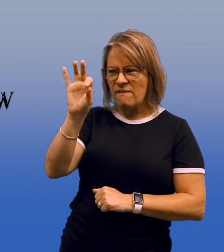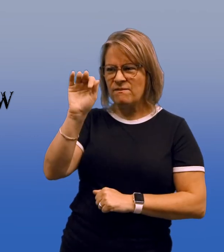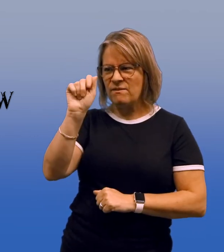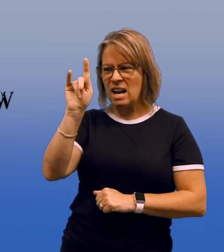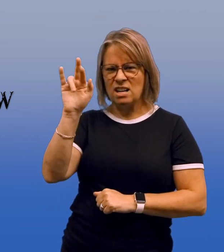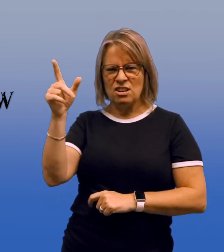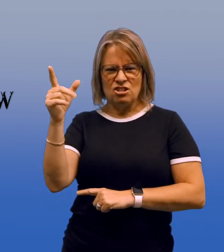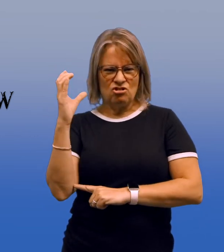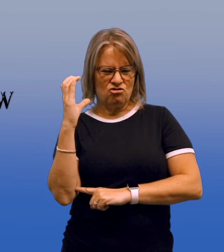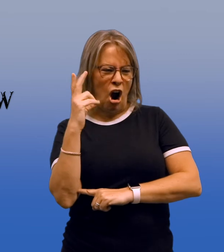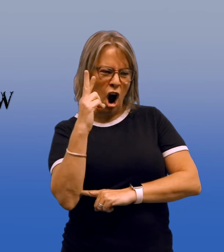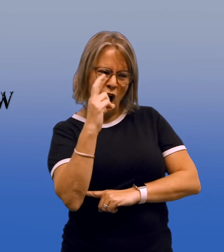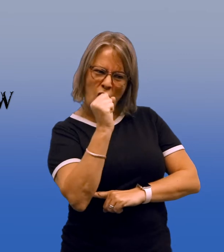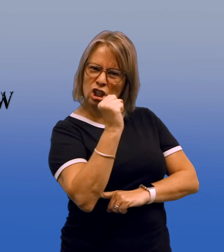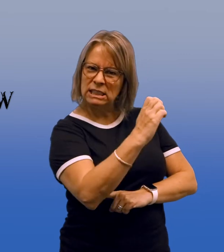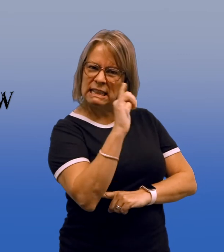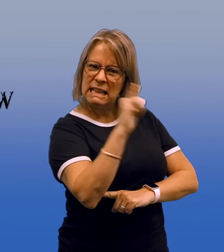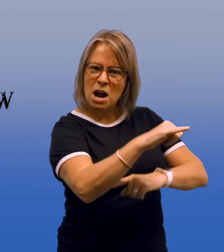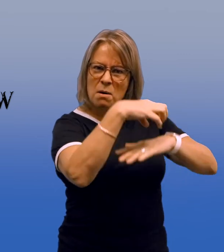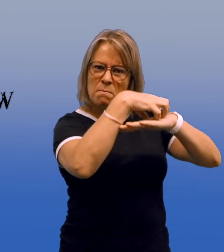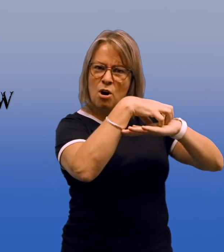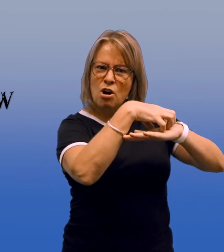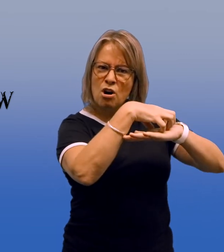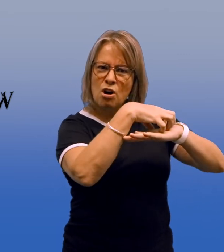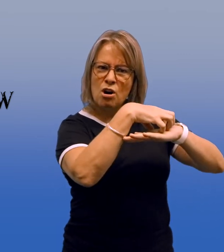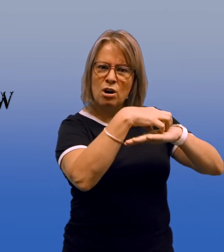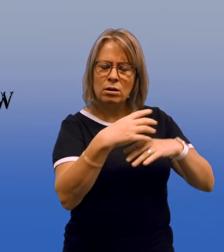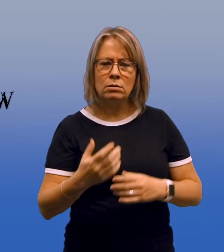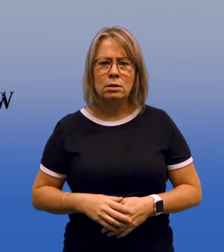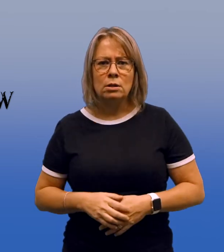How did the fakir curse that paw?